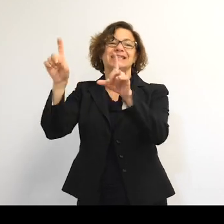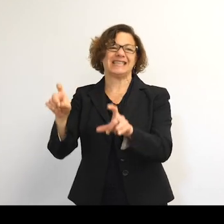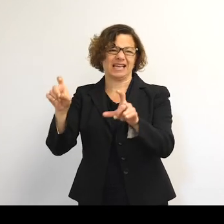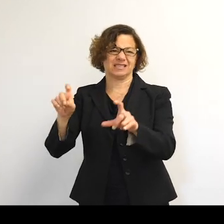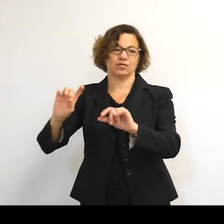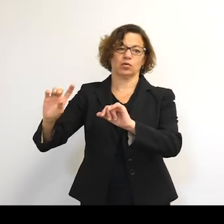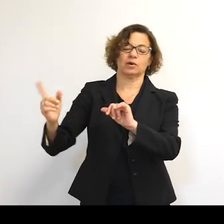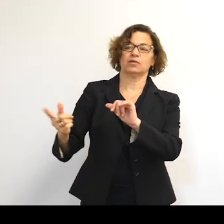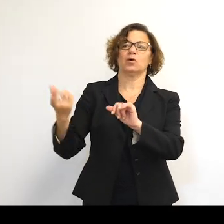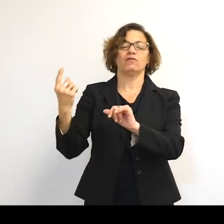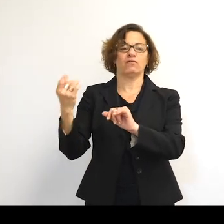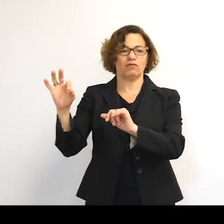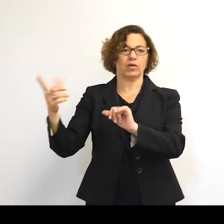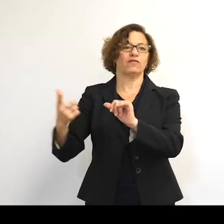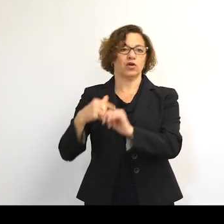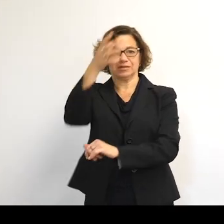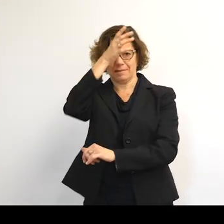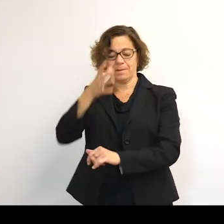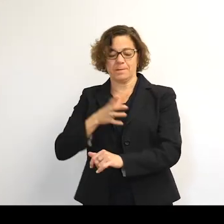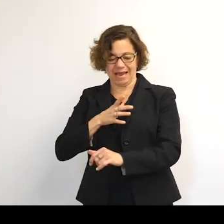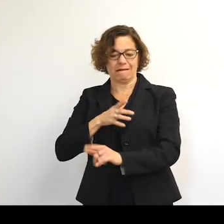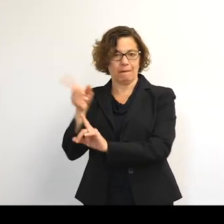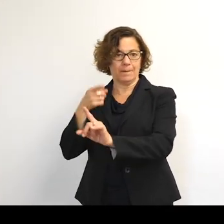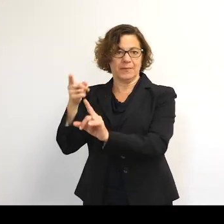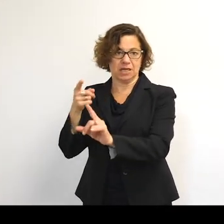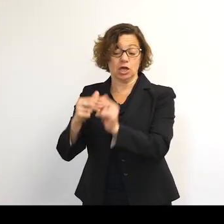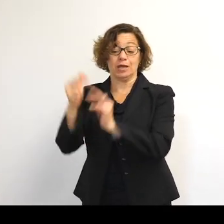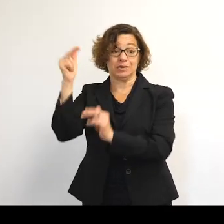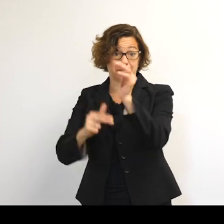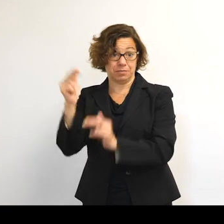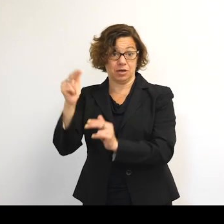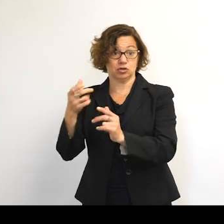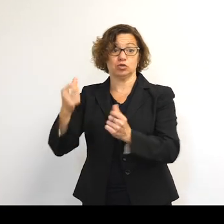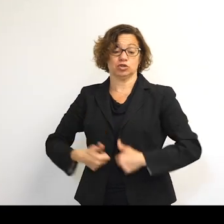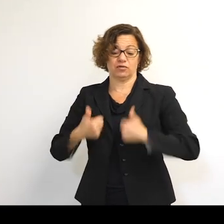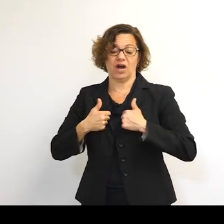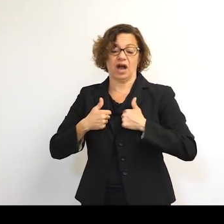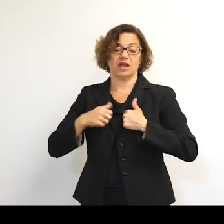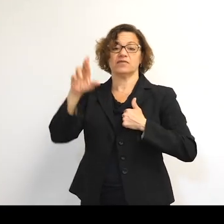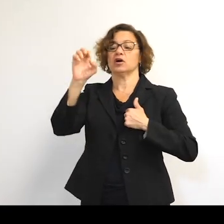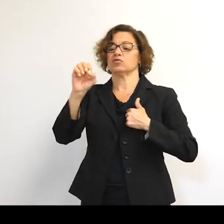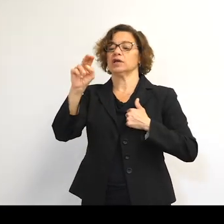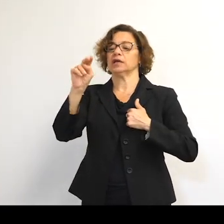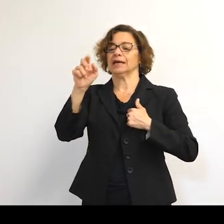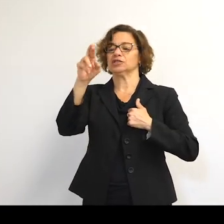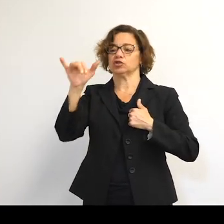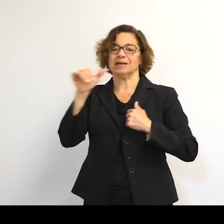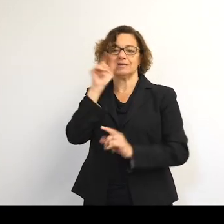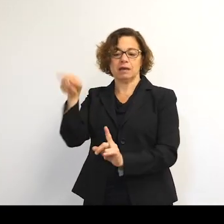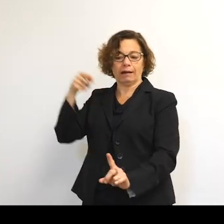It was designed for reentry. It was built very strong, so that's why it made it through the atmosphere. It was not aimed at Wisconsin, OK?